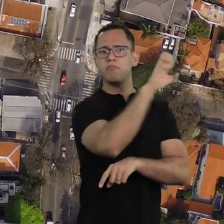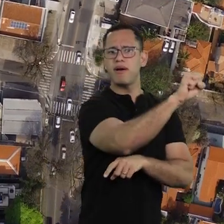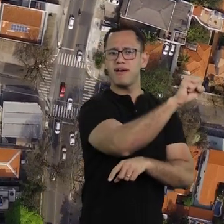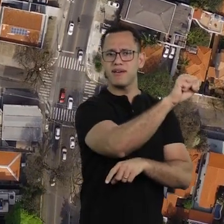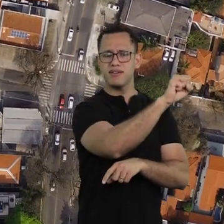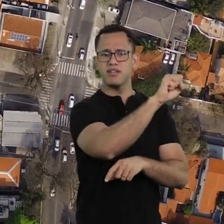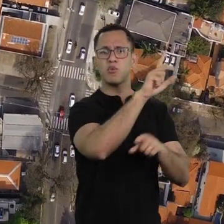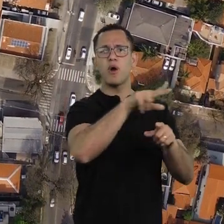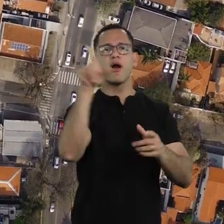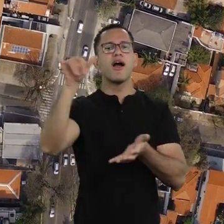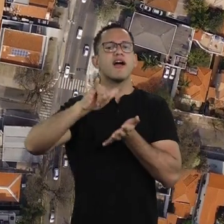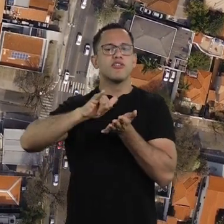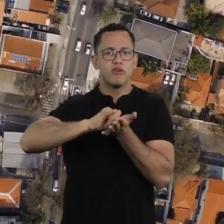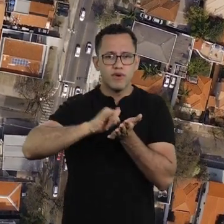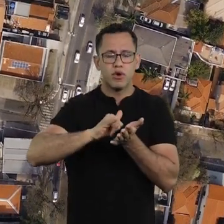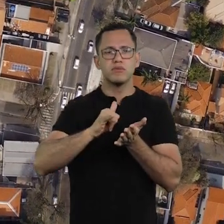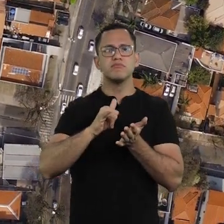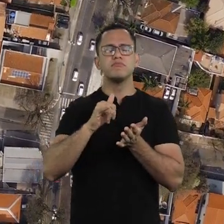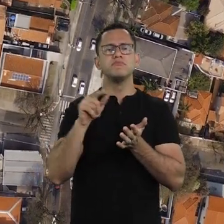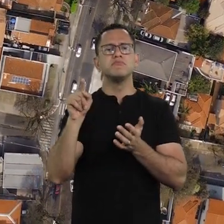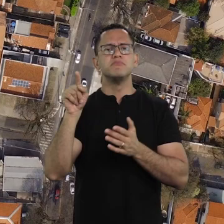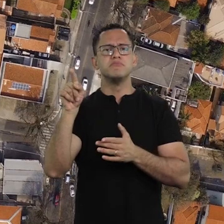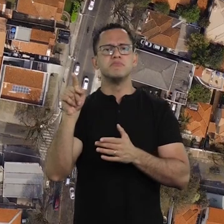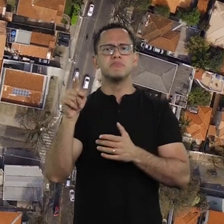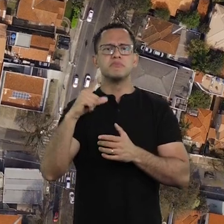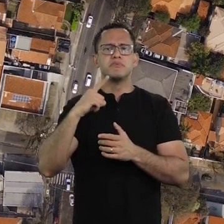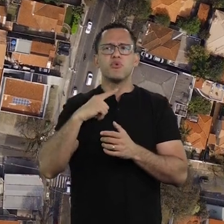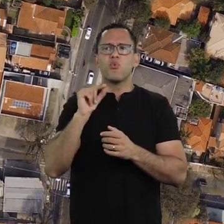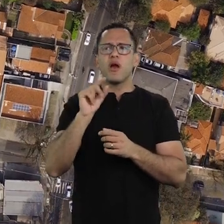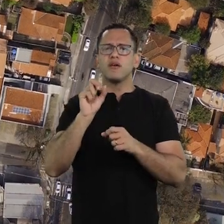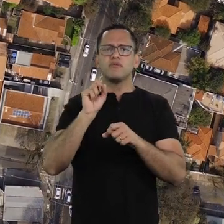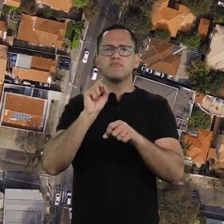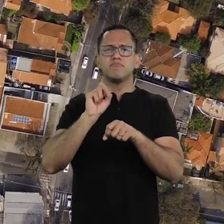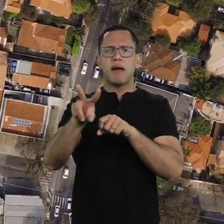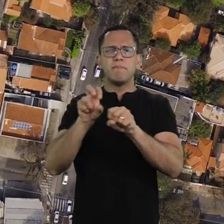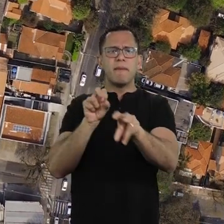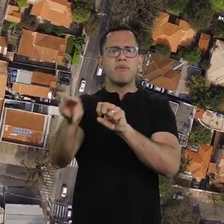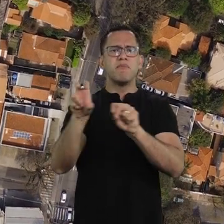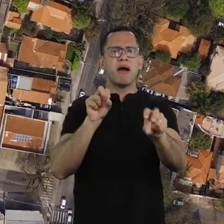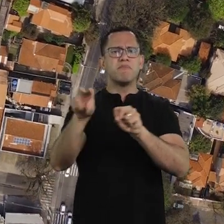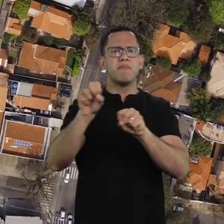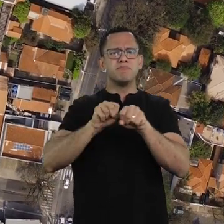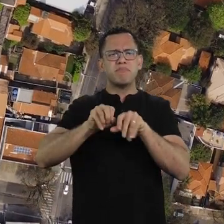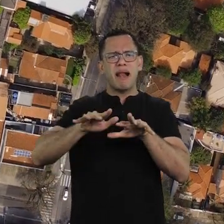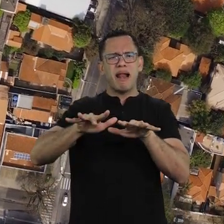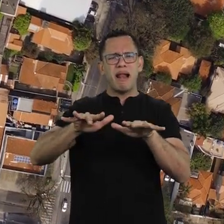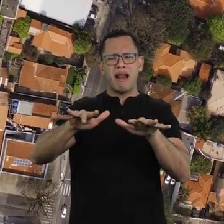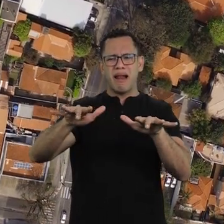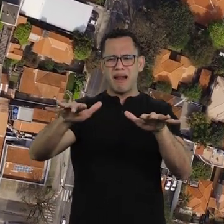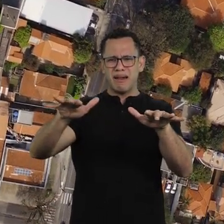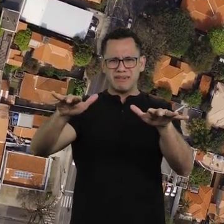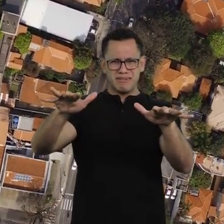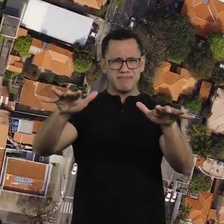and, in turn, it affects if there will be massive transmission in New York,